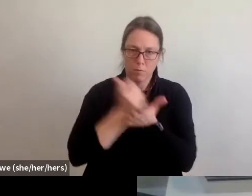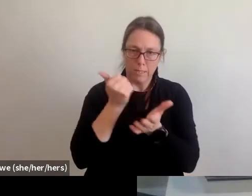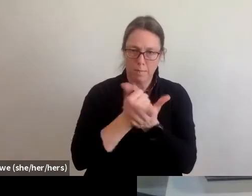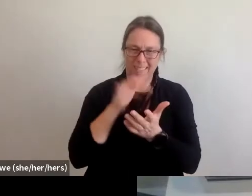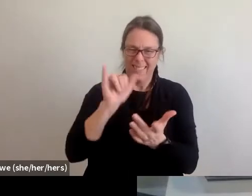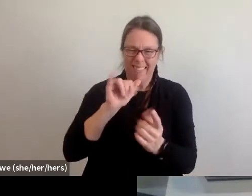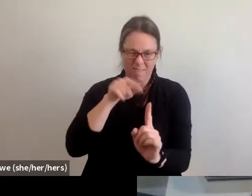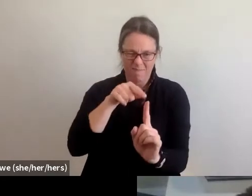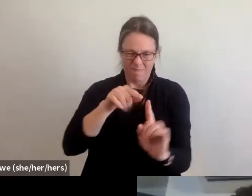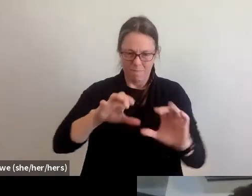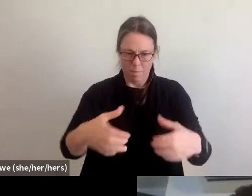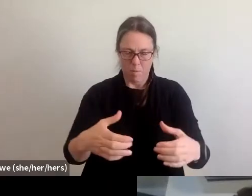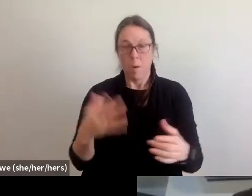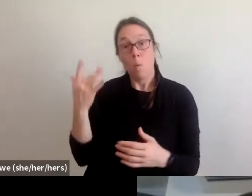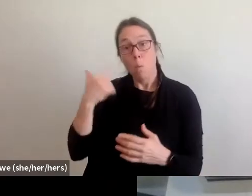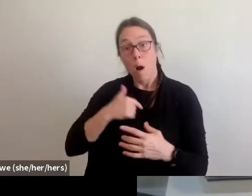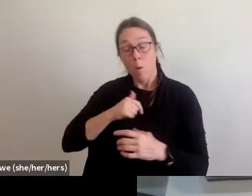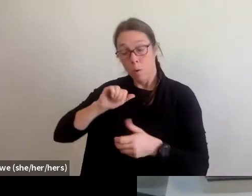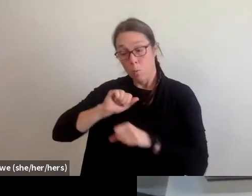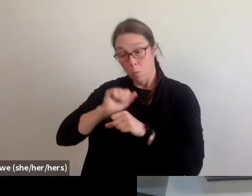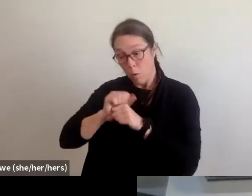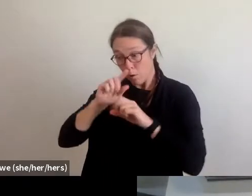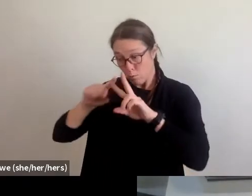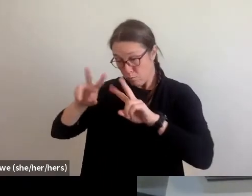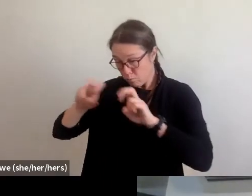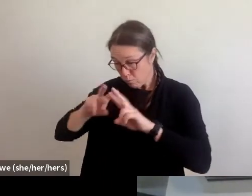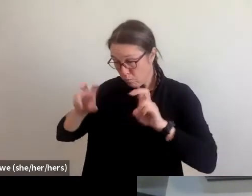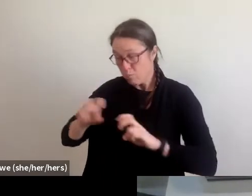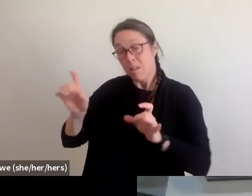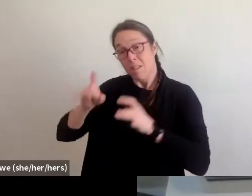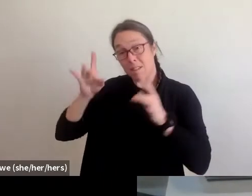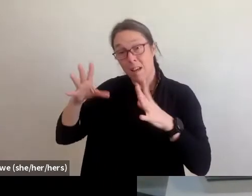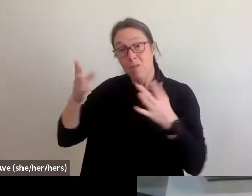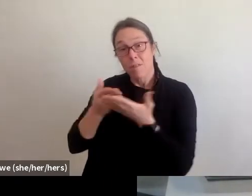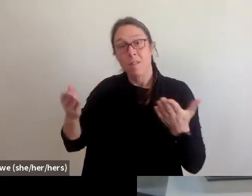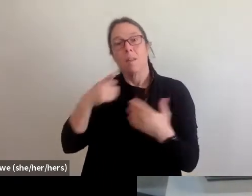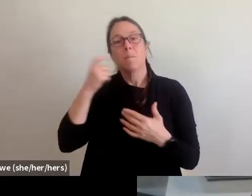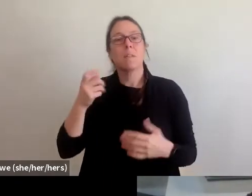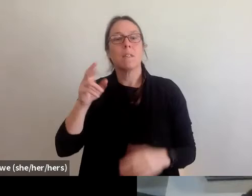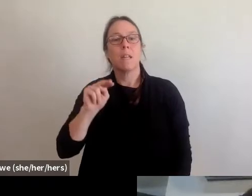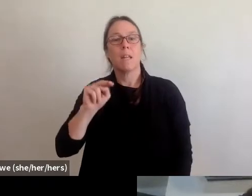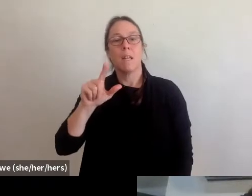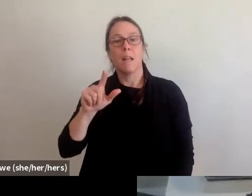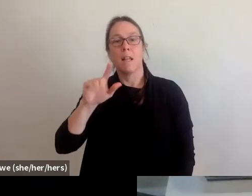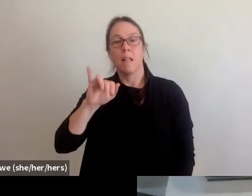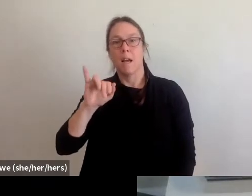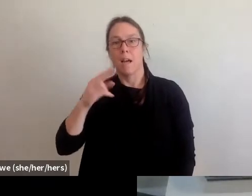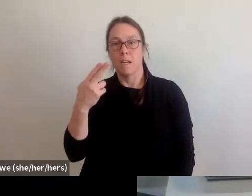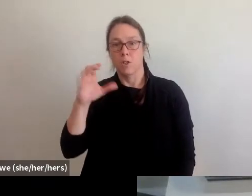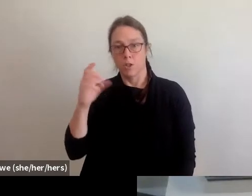Why we do disaster stuff is because NLIHC leads to Disaster Housing Recovery Coalition, which is a group